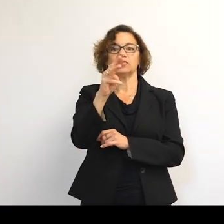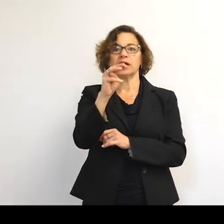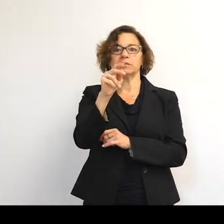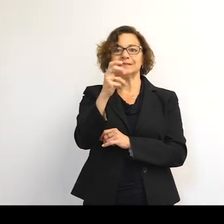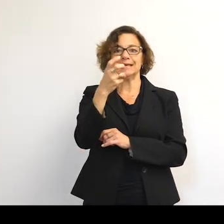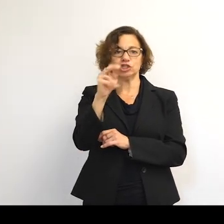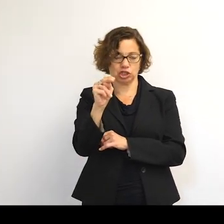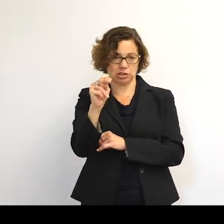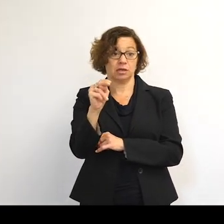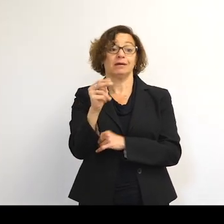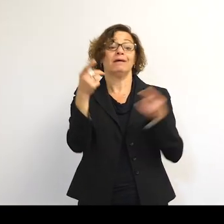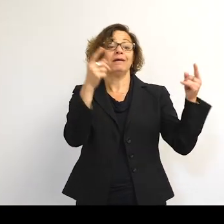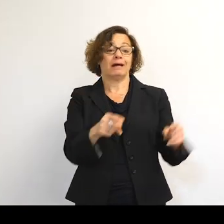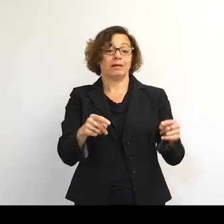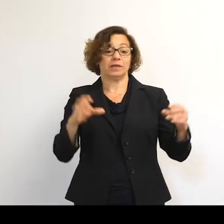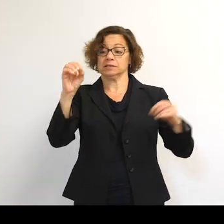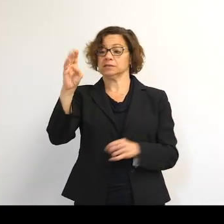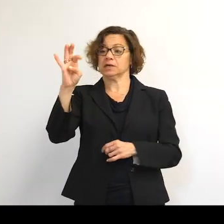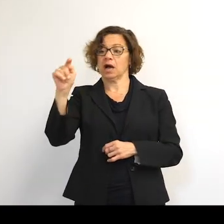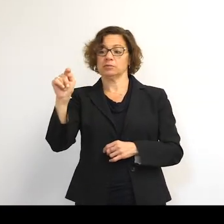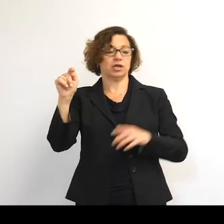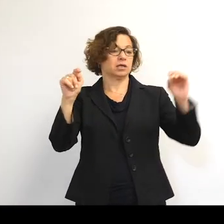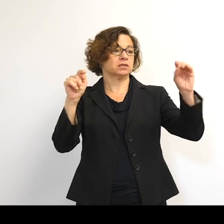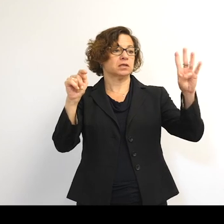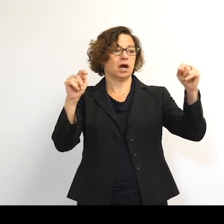caused when two objects hit each other and create more objects.